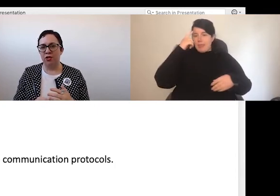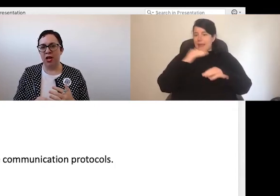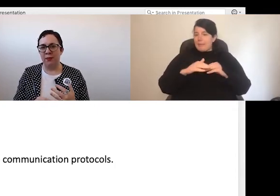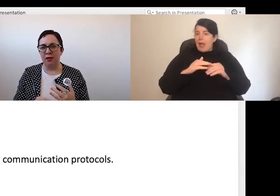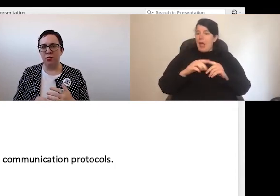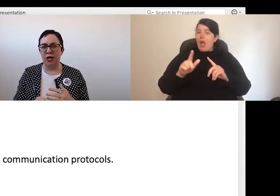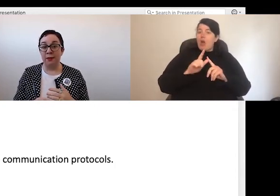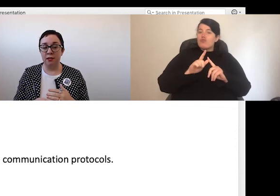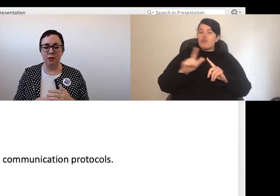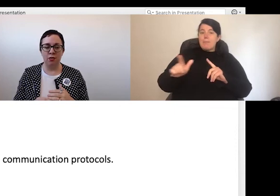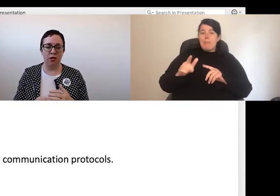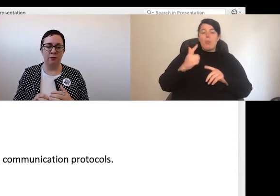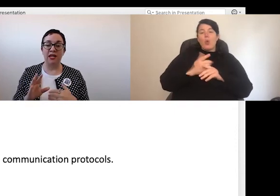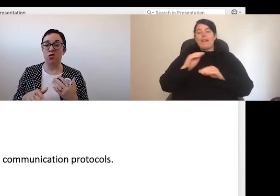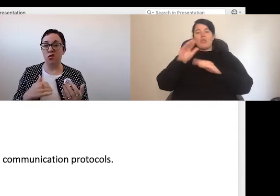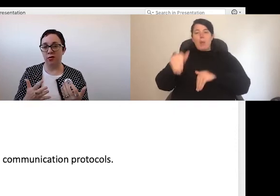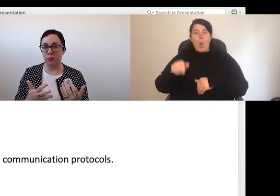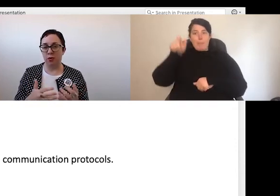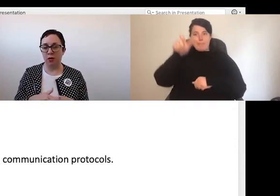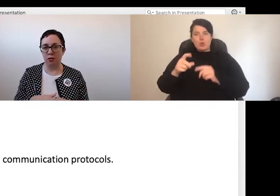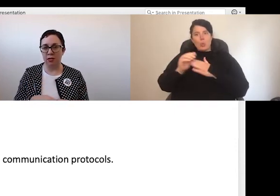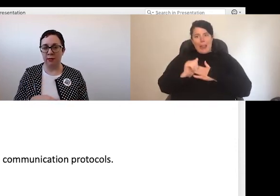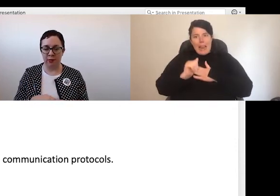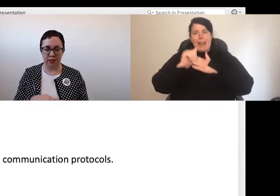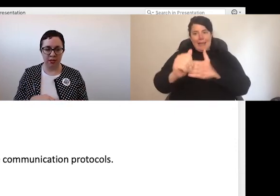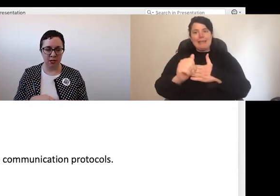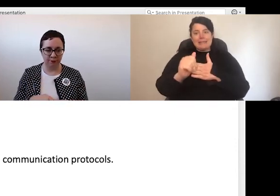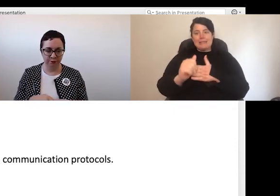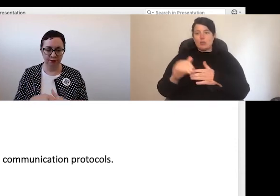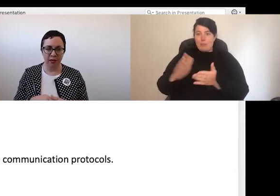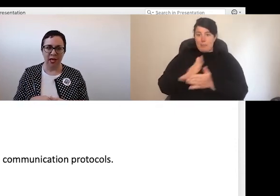champion or champions, who can make sure that those protocols are implemented.